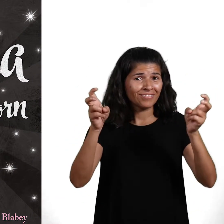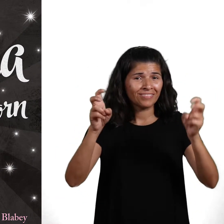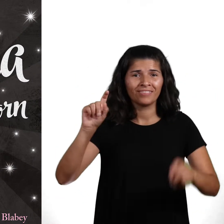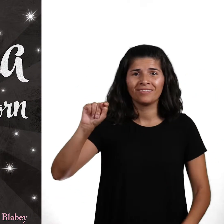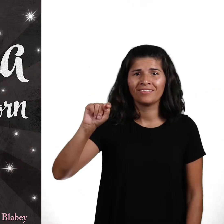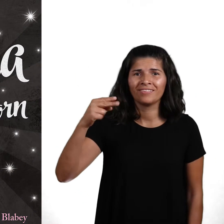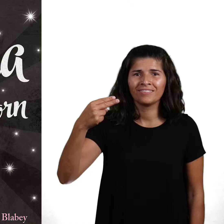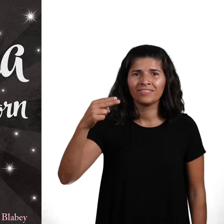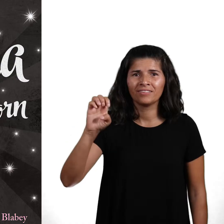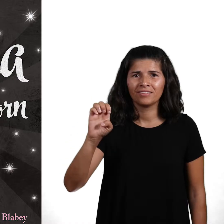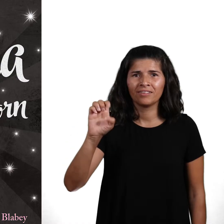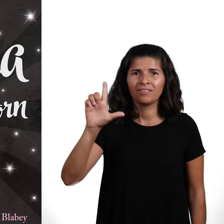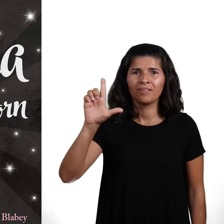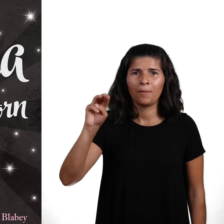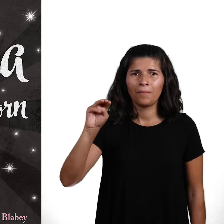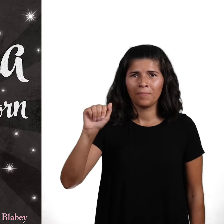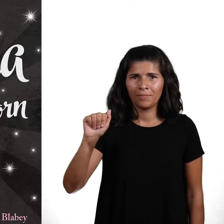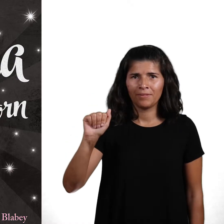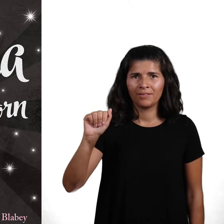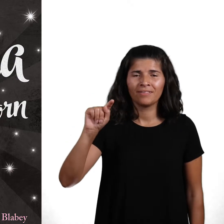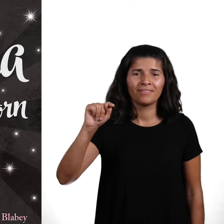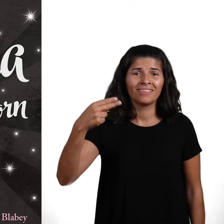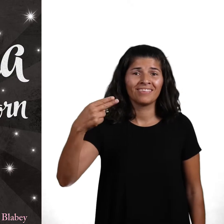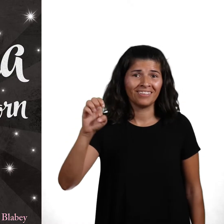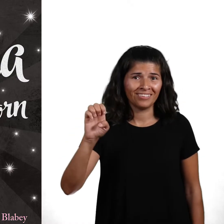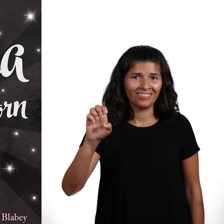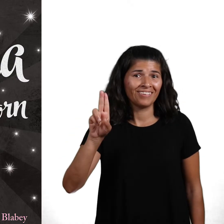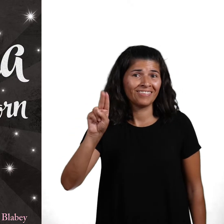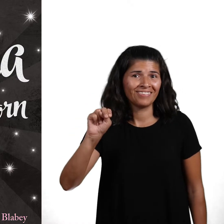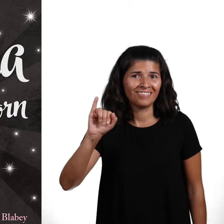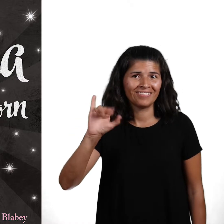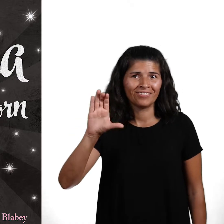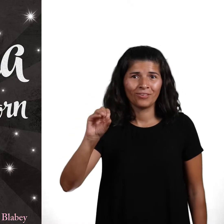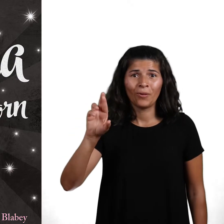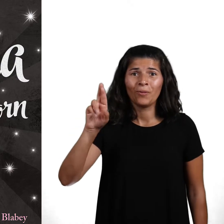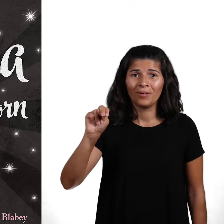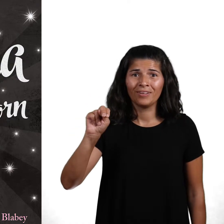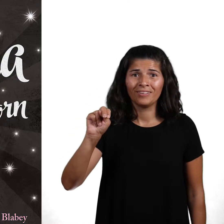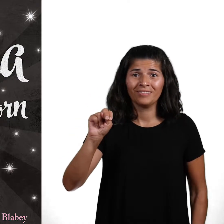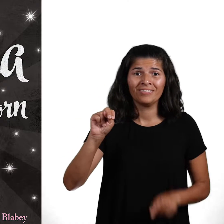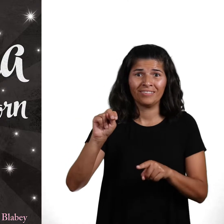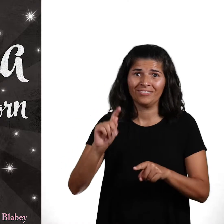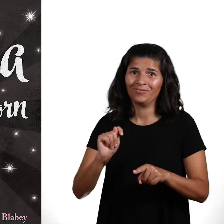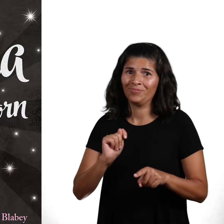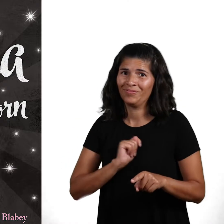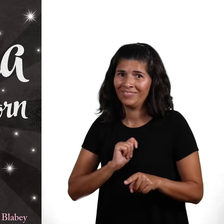Title: Thelma the Unicorn